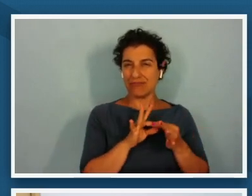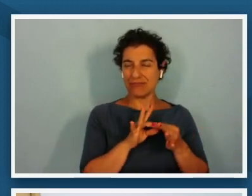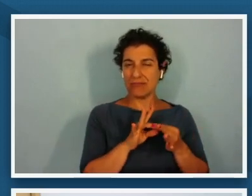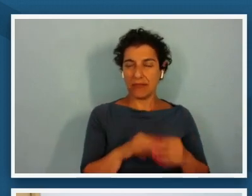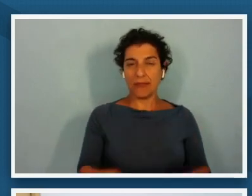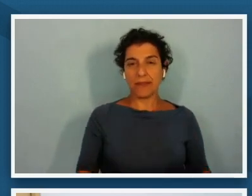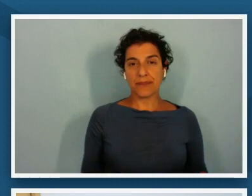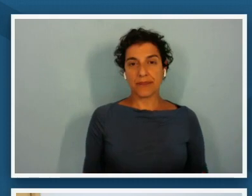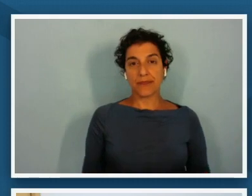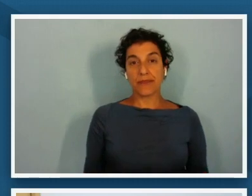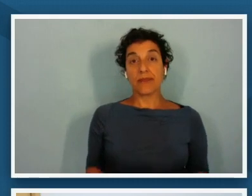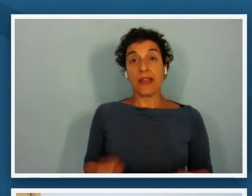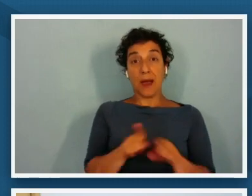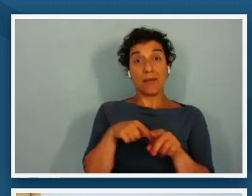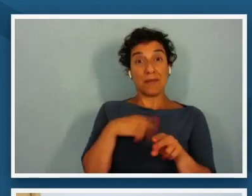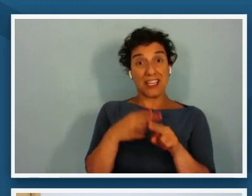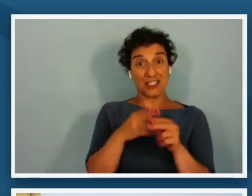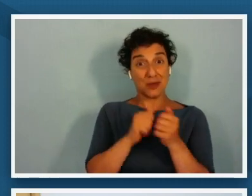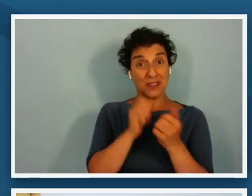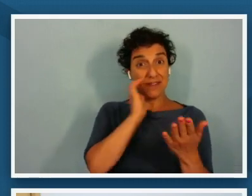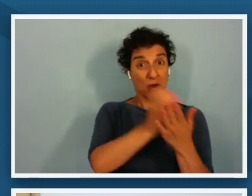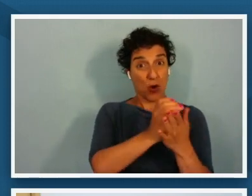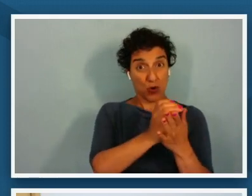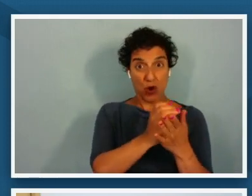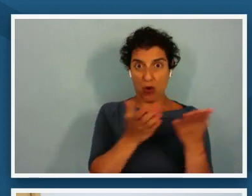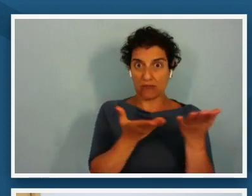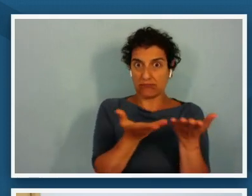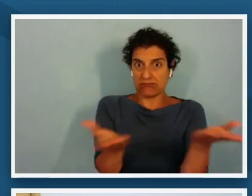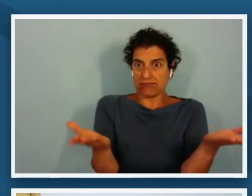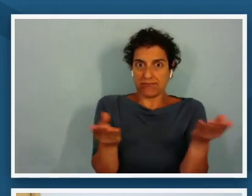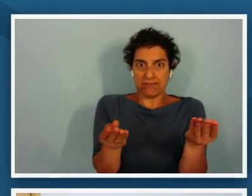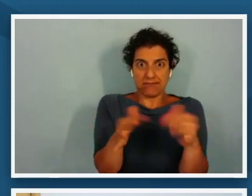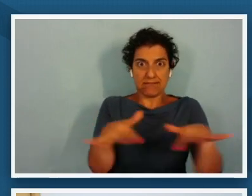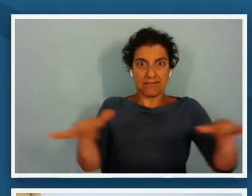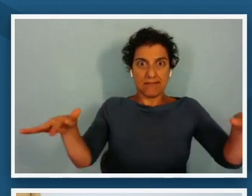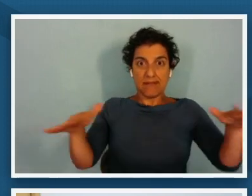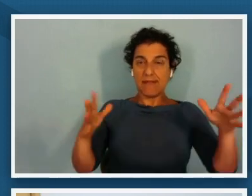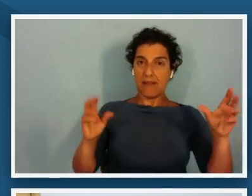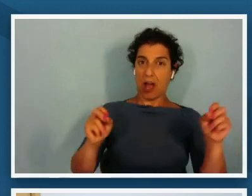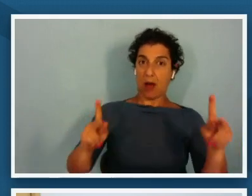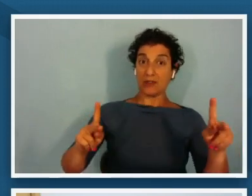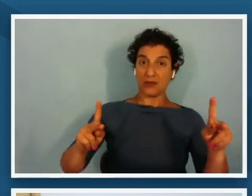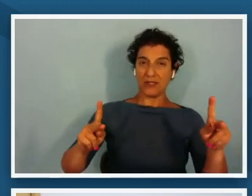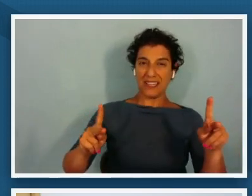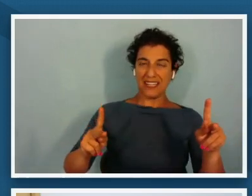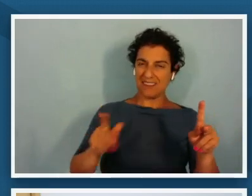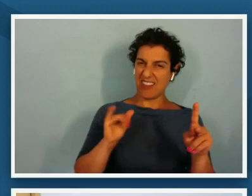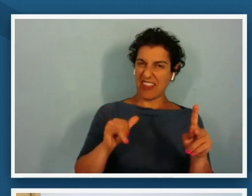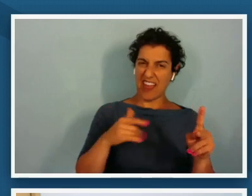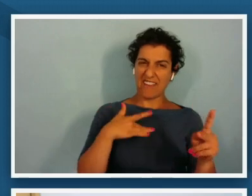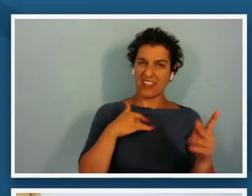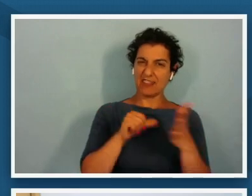with the photo there was an opportunity and that's something that